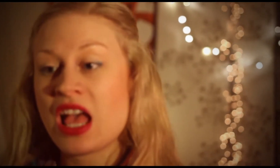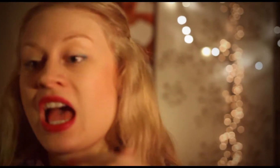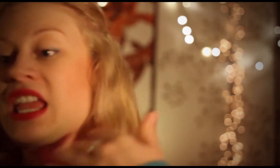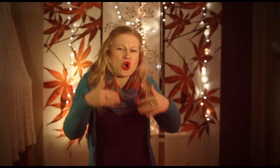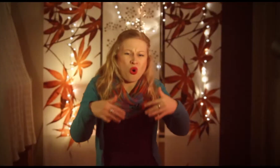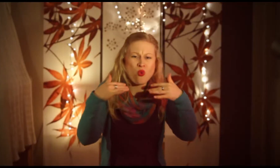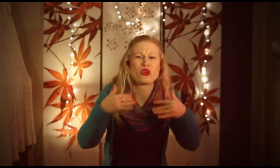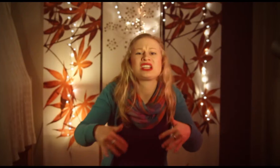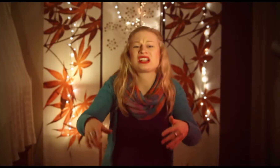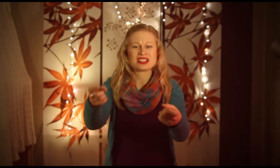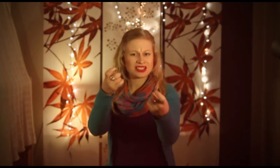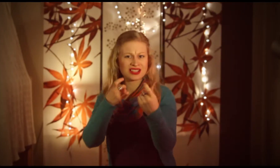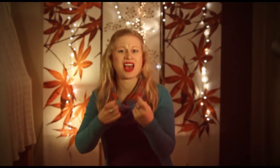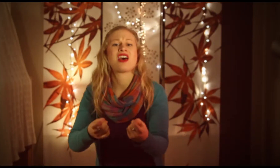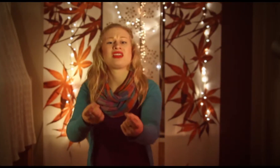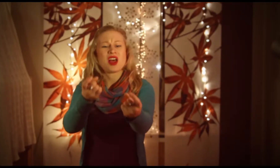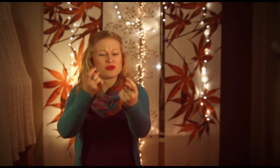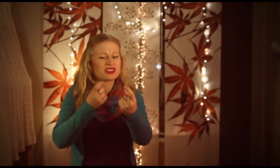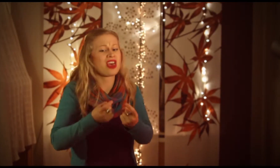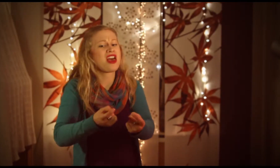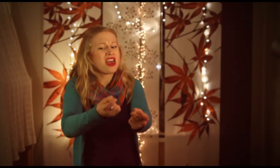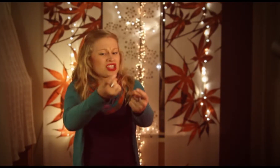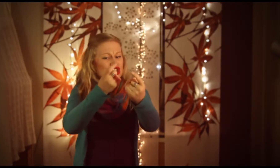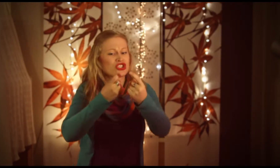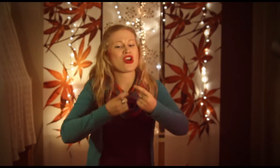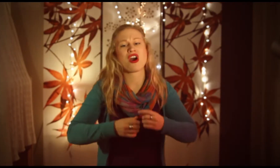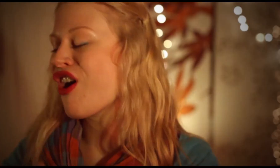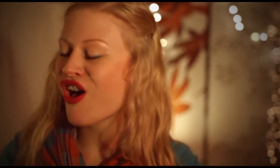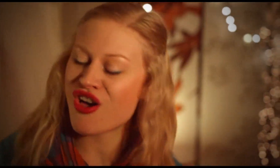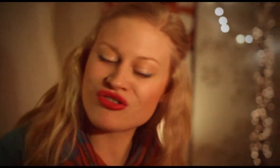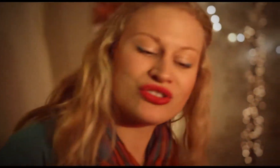And in our weakness and temptations,